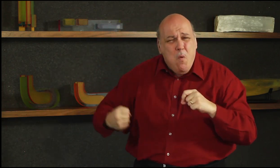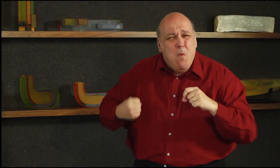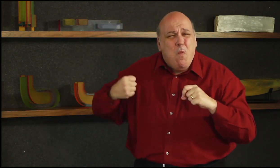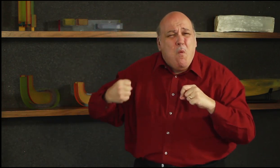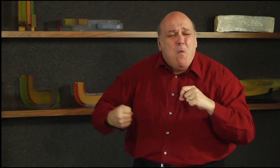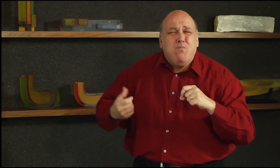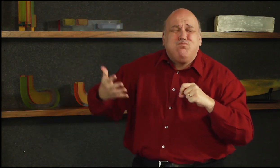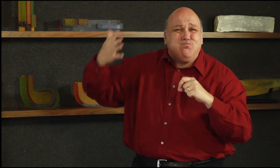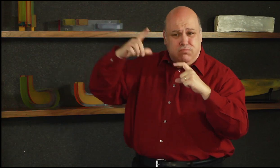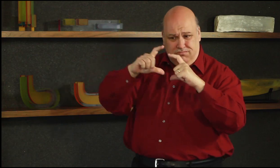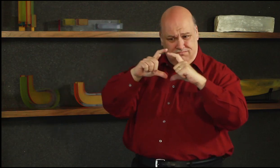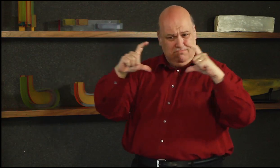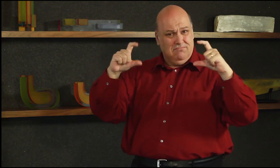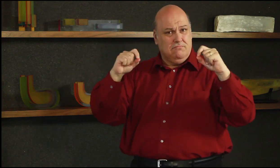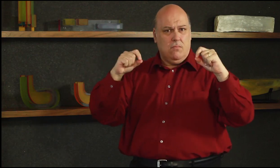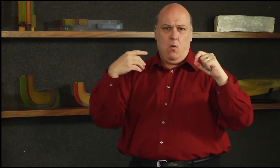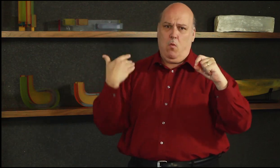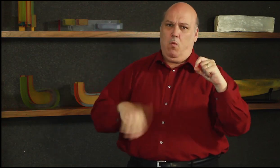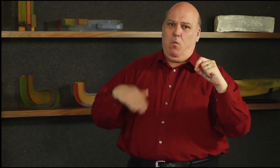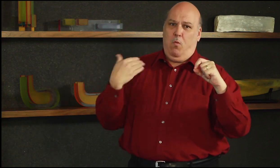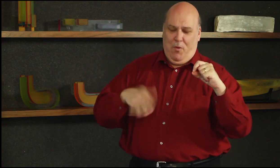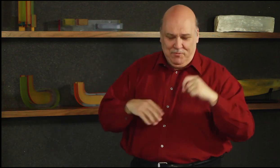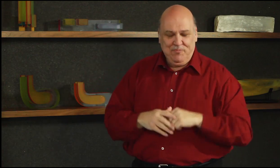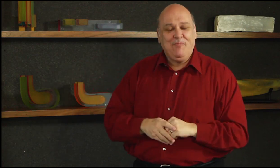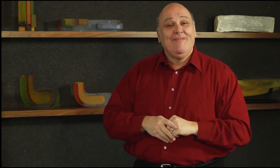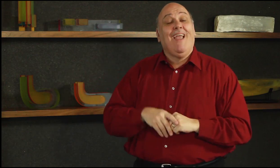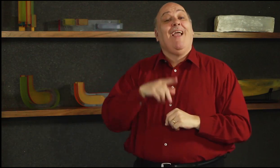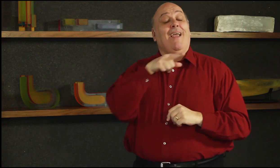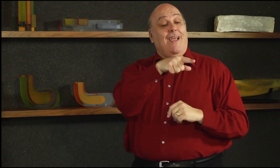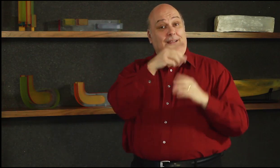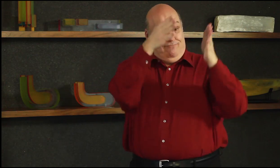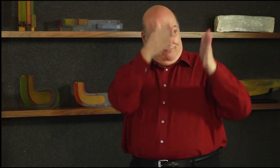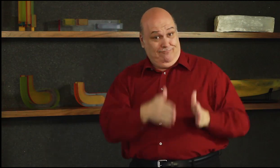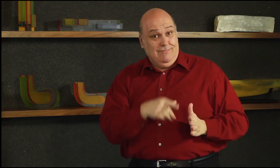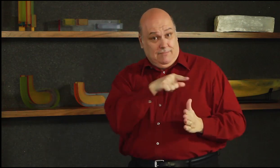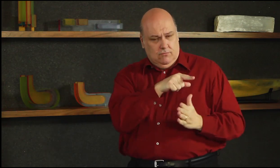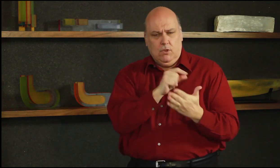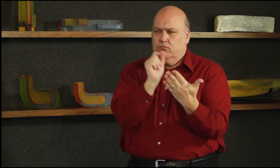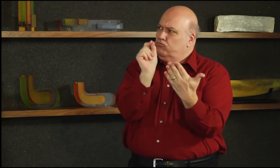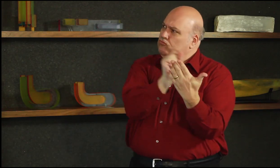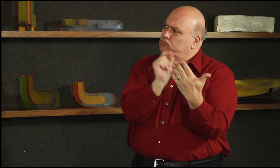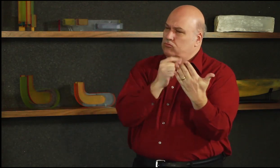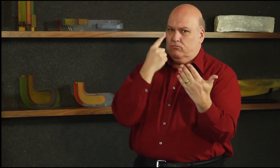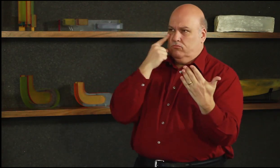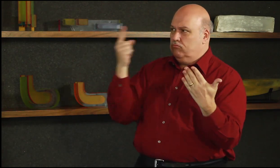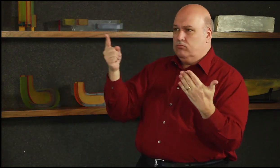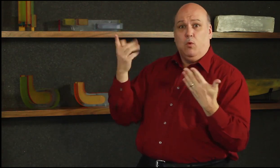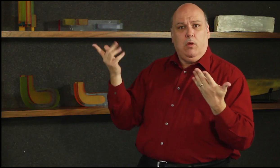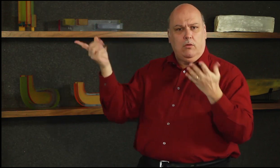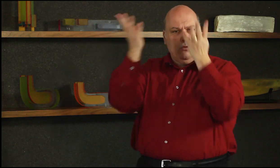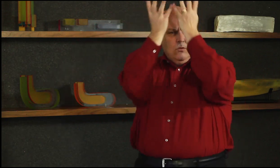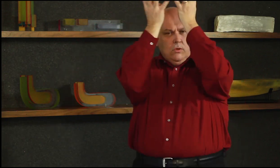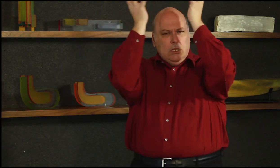postcard from India deaf school, find an artist